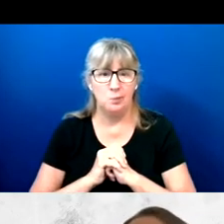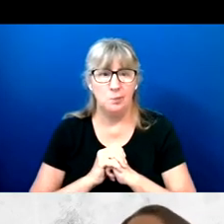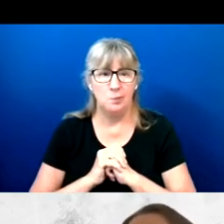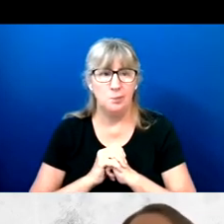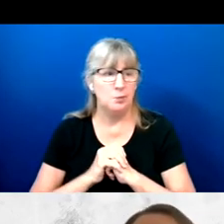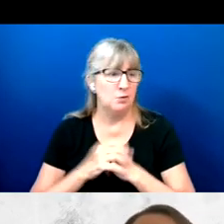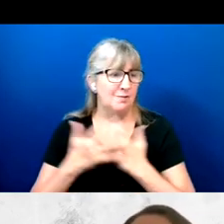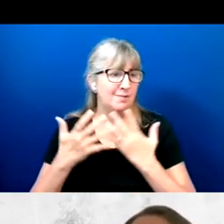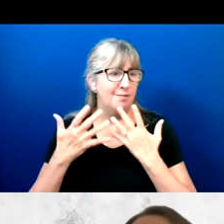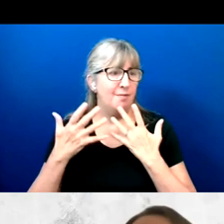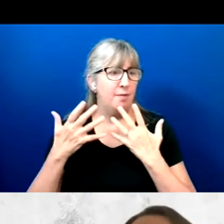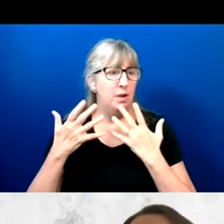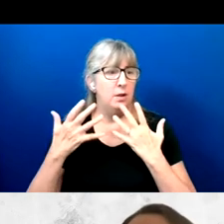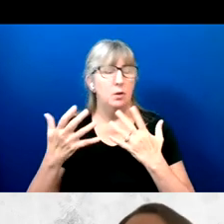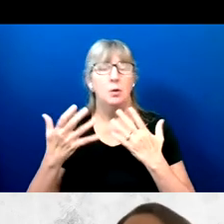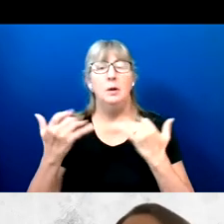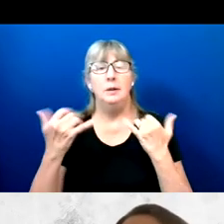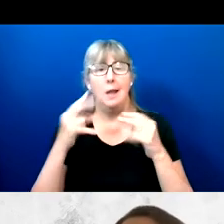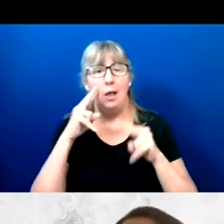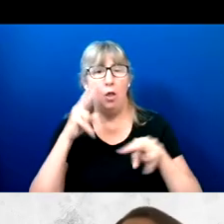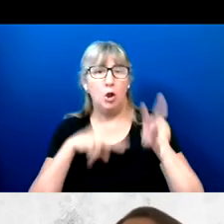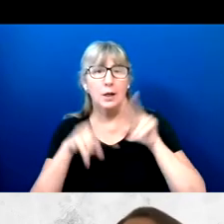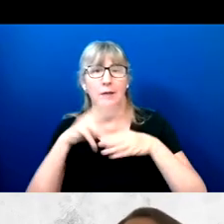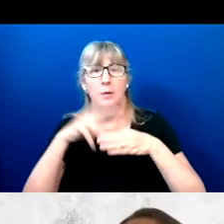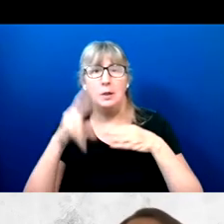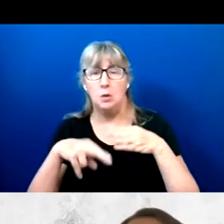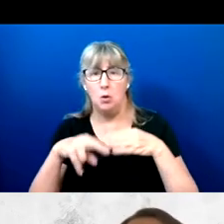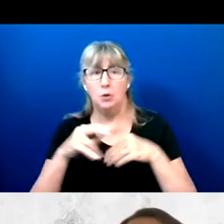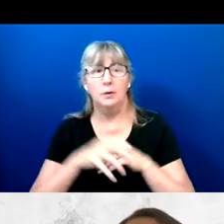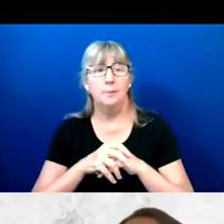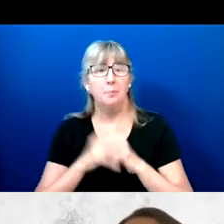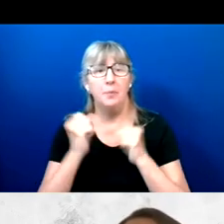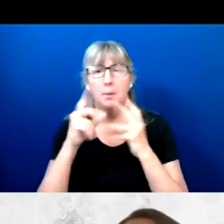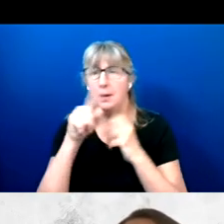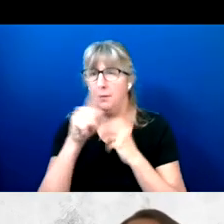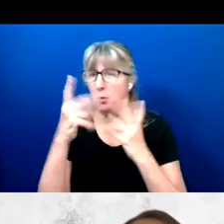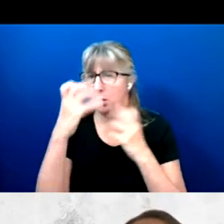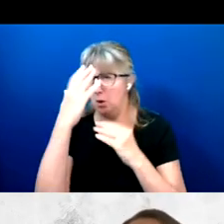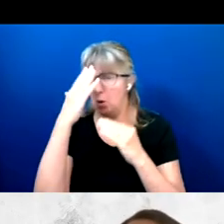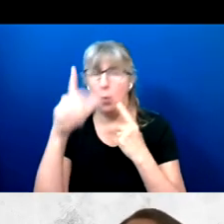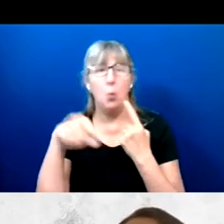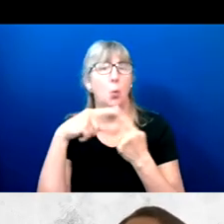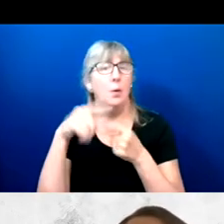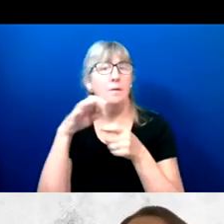I'm sure many of you want to know when voters with disabilities overcame those barriers